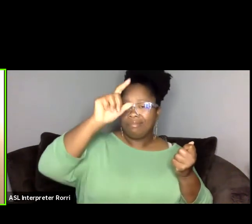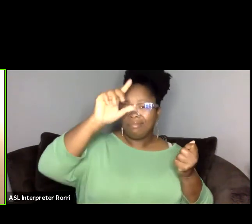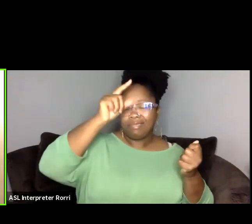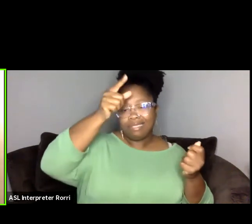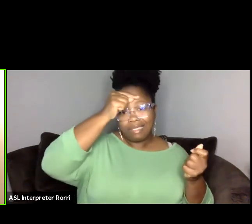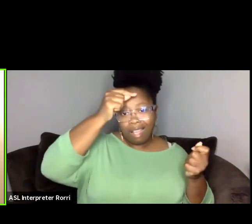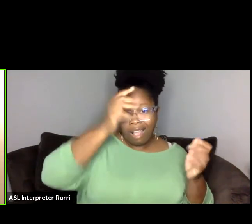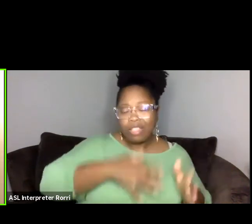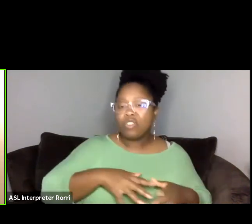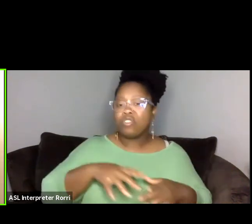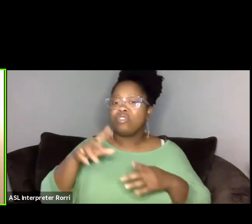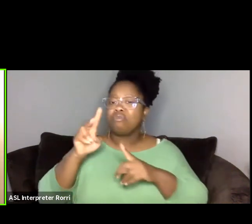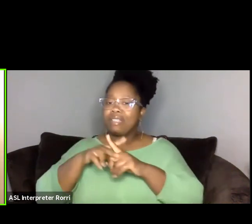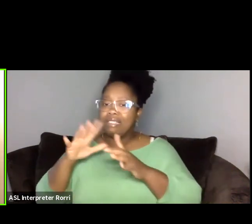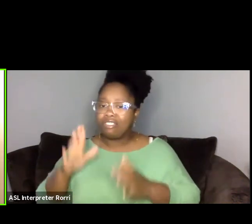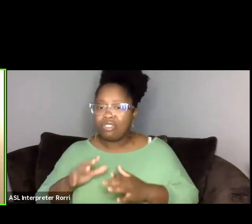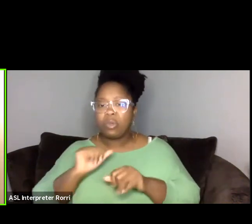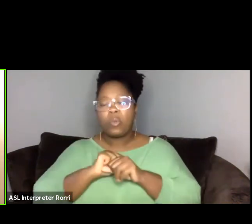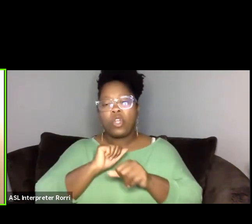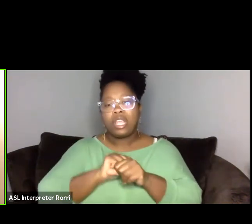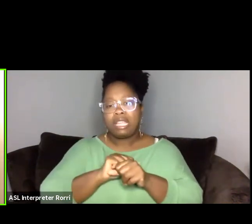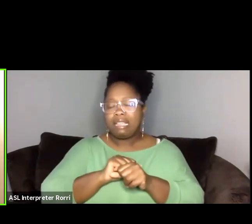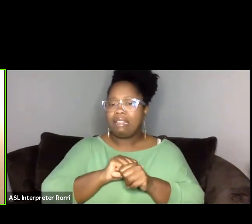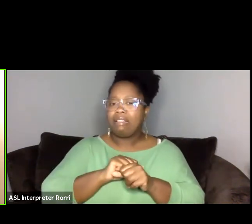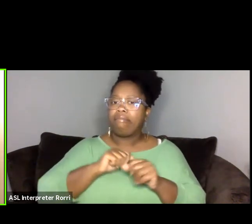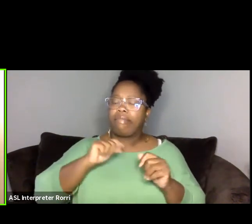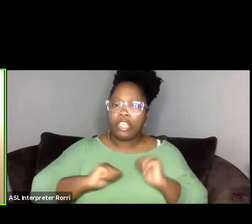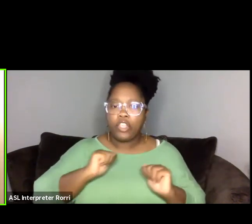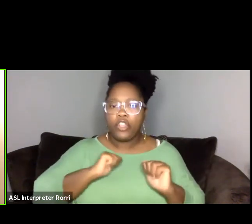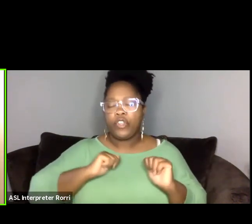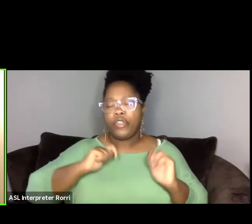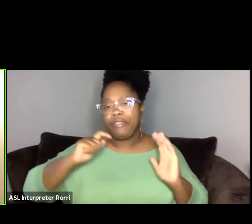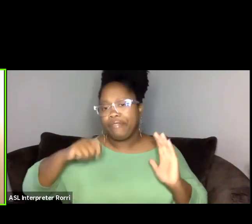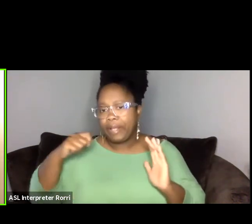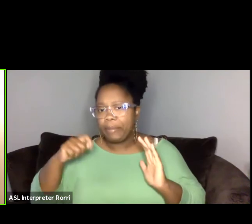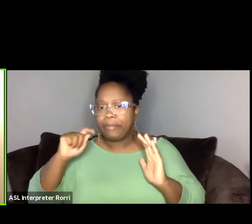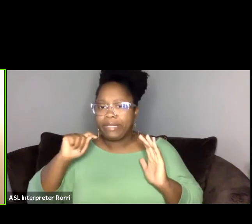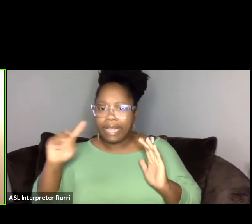and related media, and also invited the surviving members